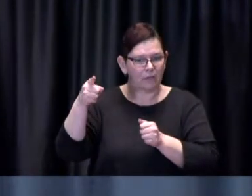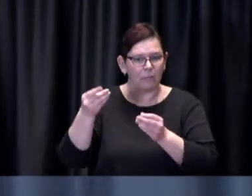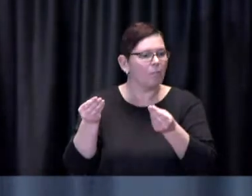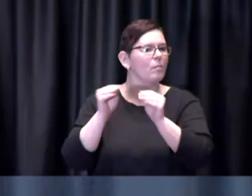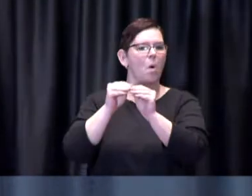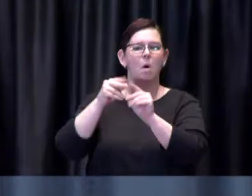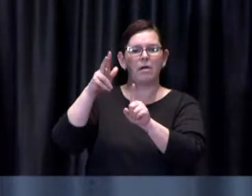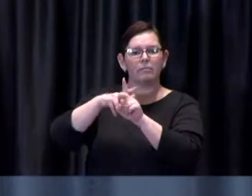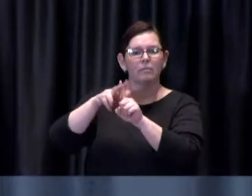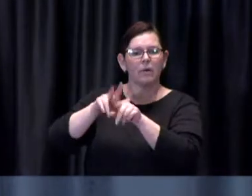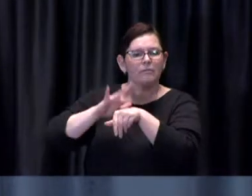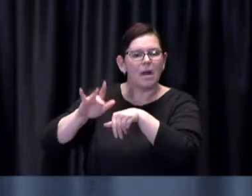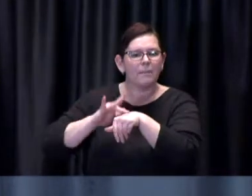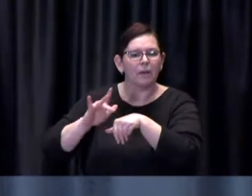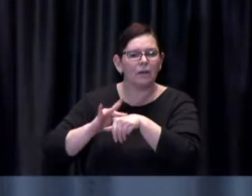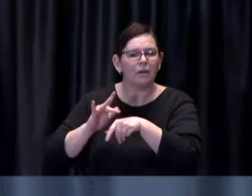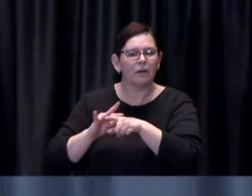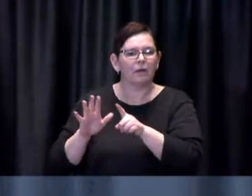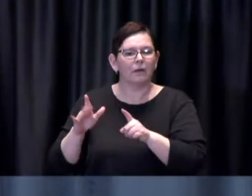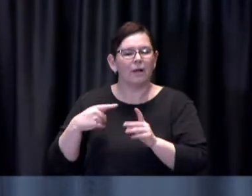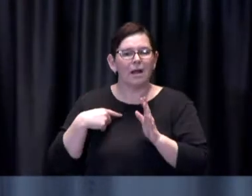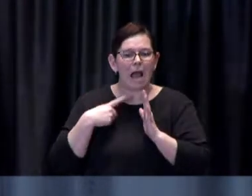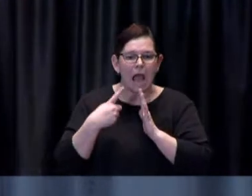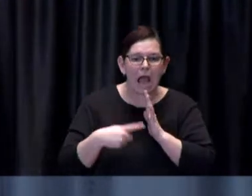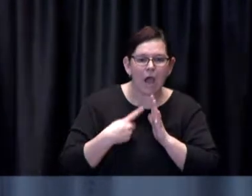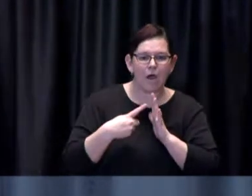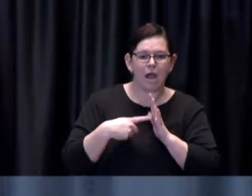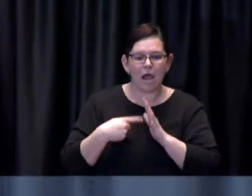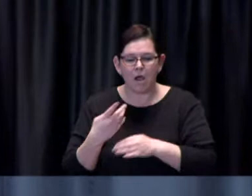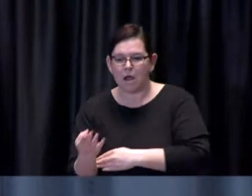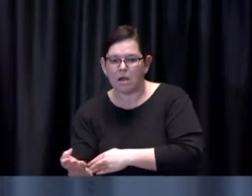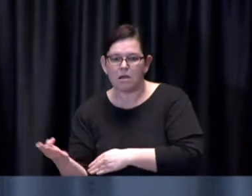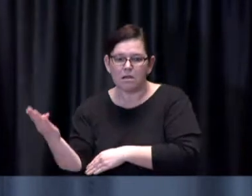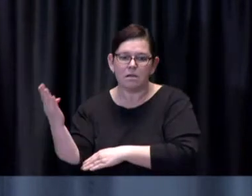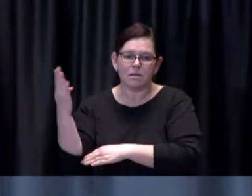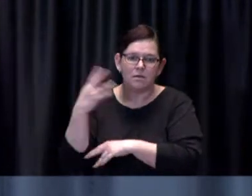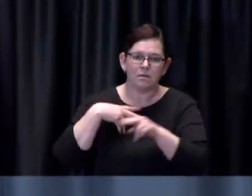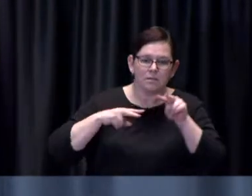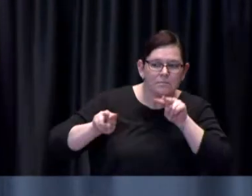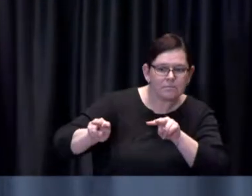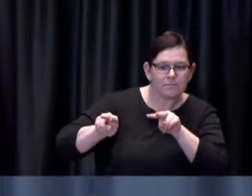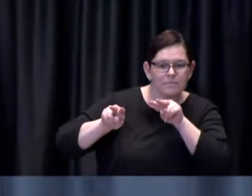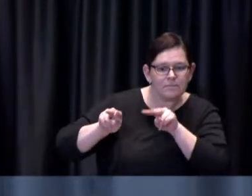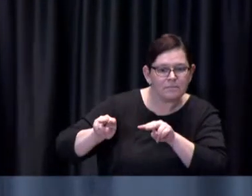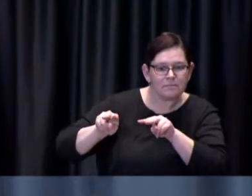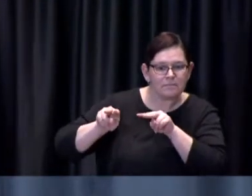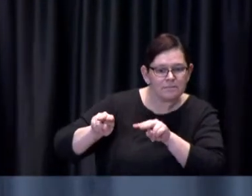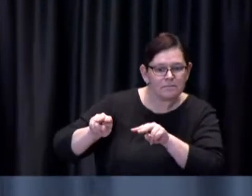hours a day and over each day at the point where the number of bookings starts to fall off and if